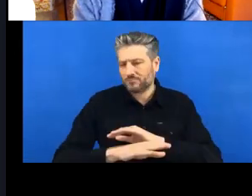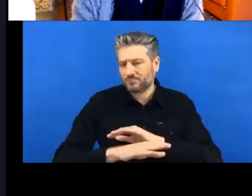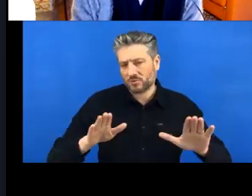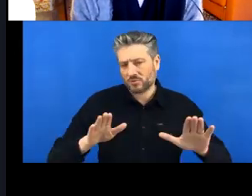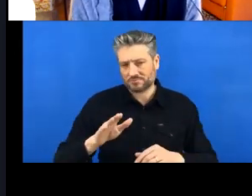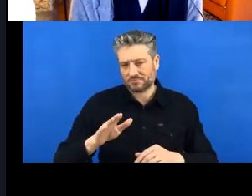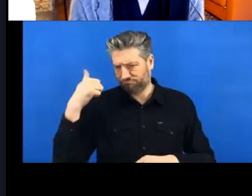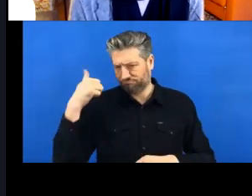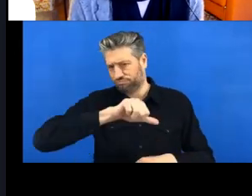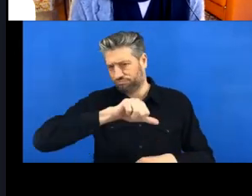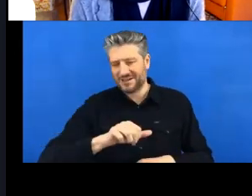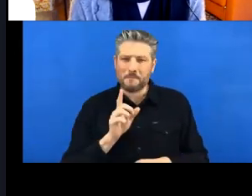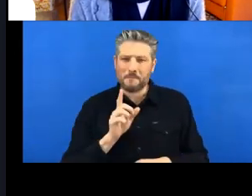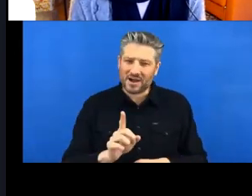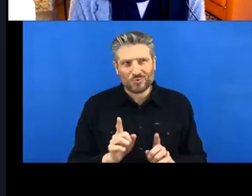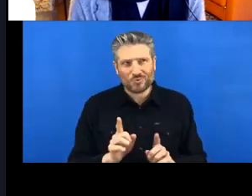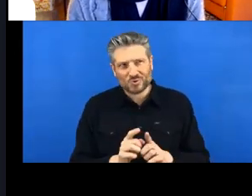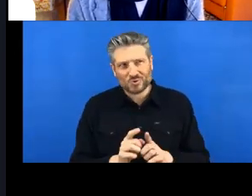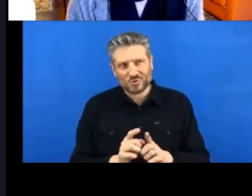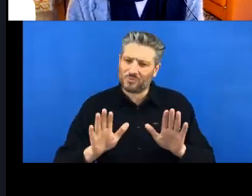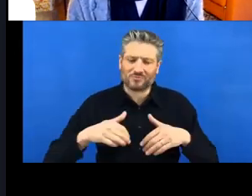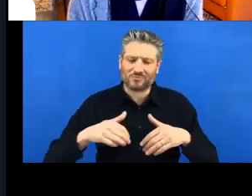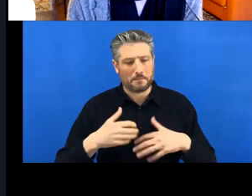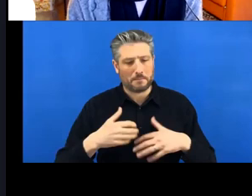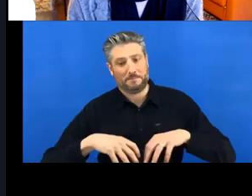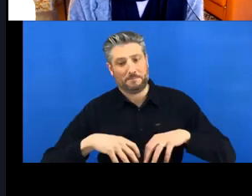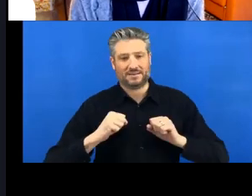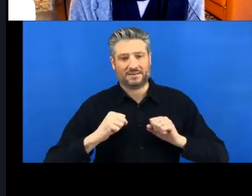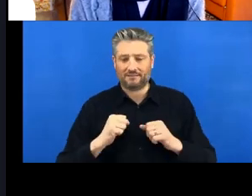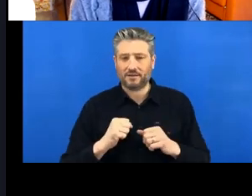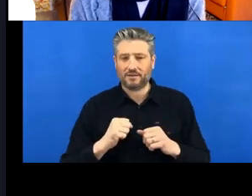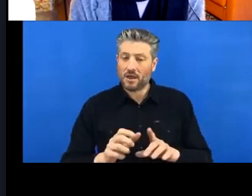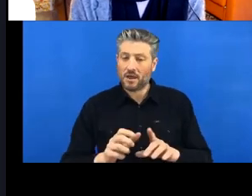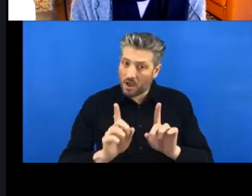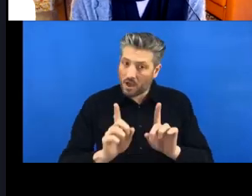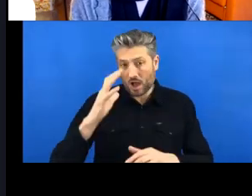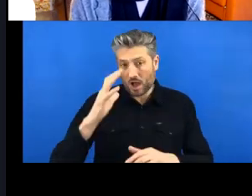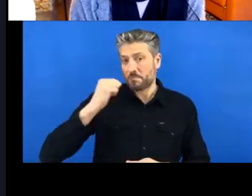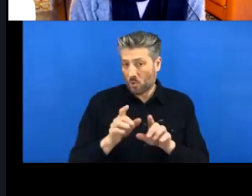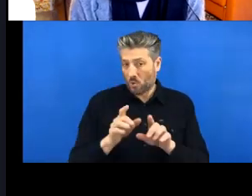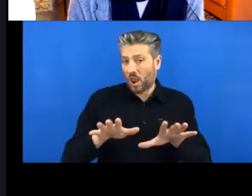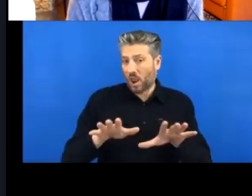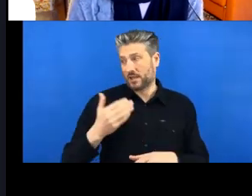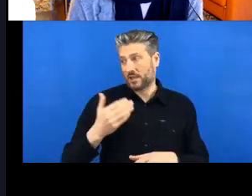which means that I haven't really forgotten what it was like getting started with Git and version control. So if I can do it,